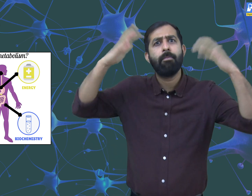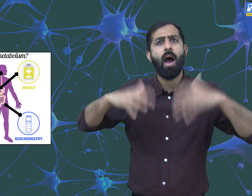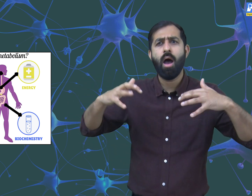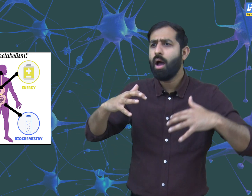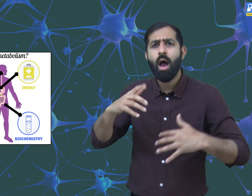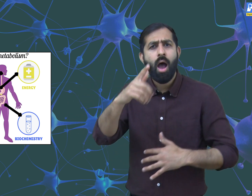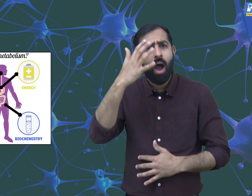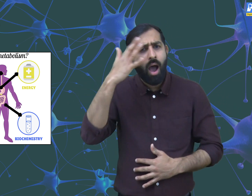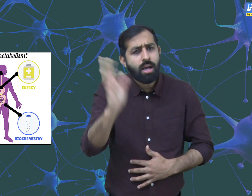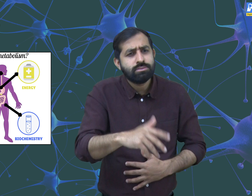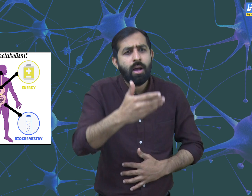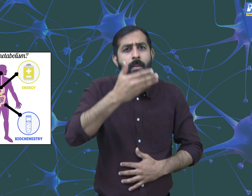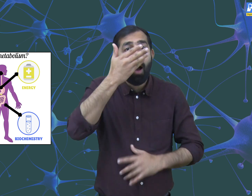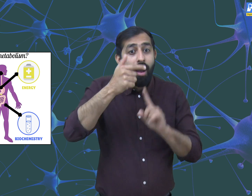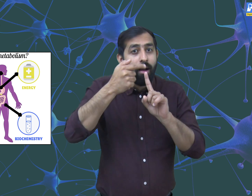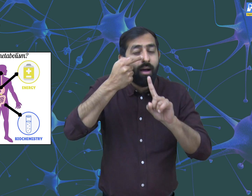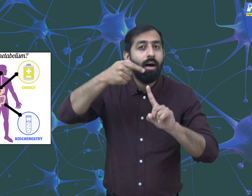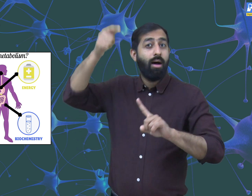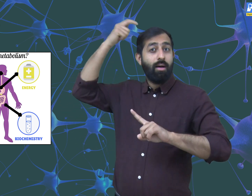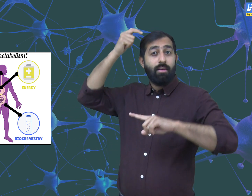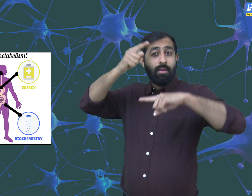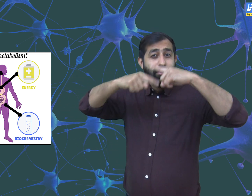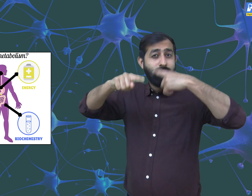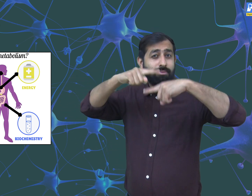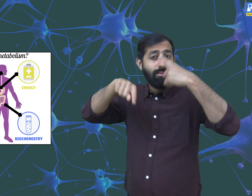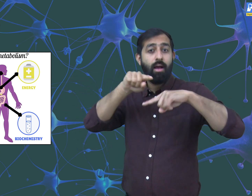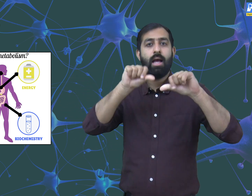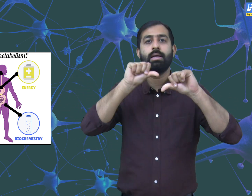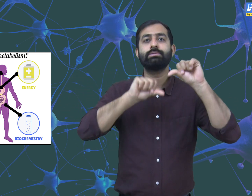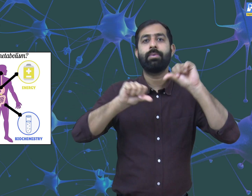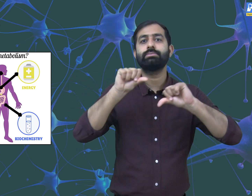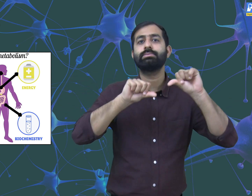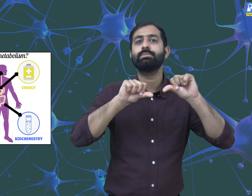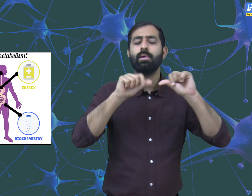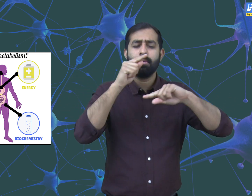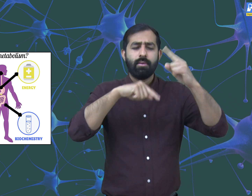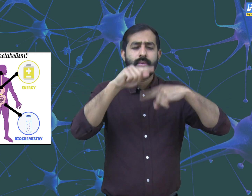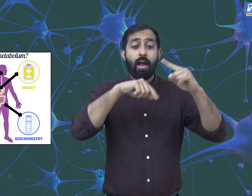from the moistening of the ground. We identify the smells coming from the environmental sources